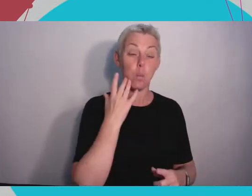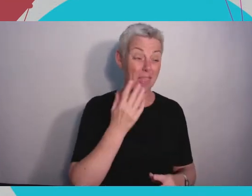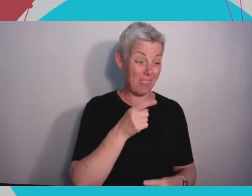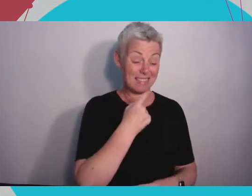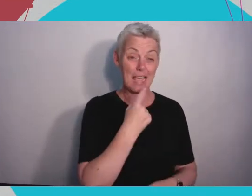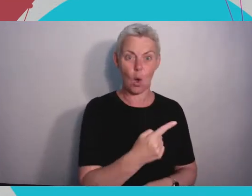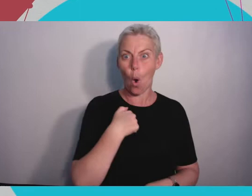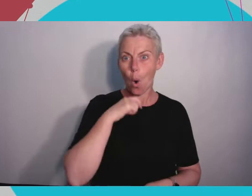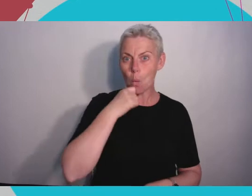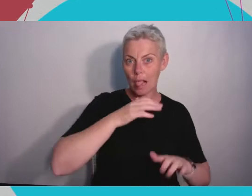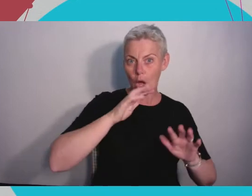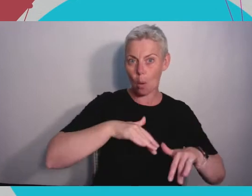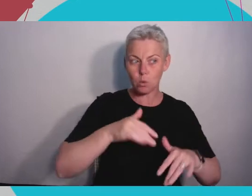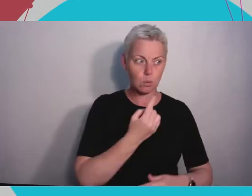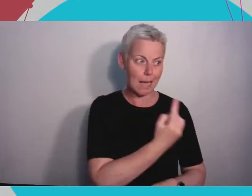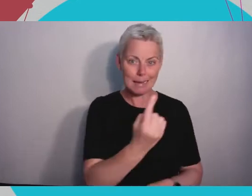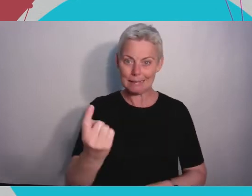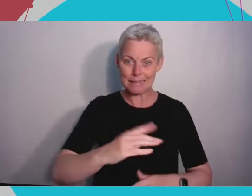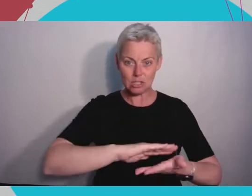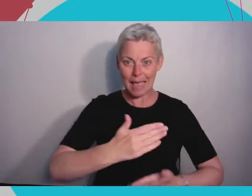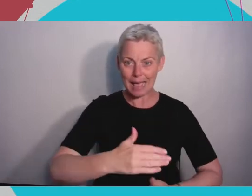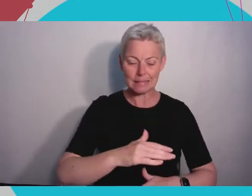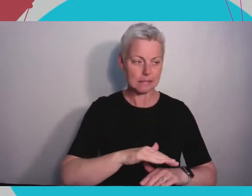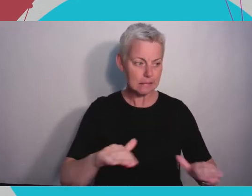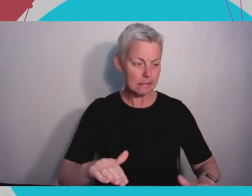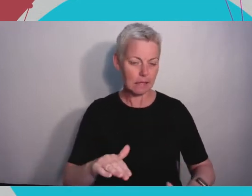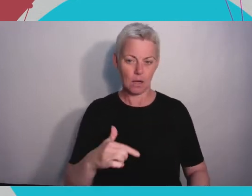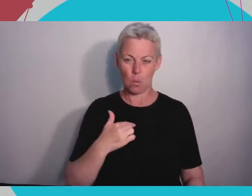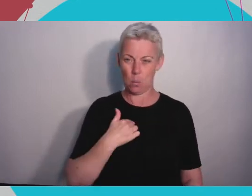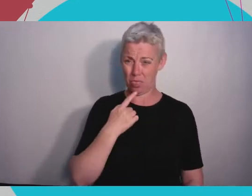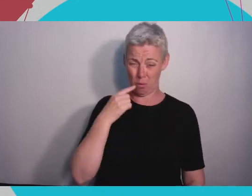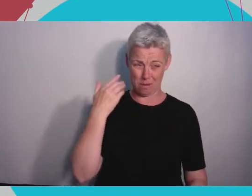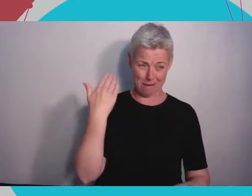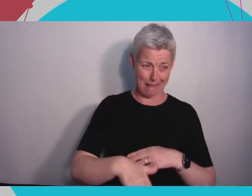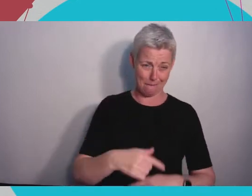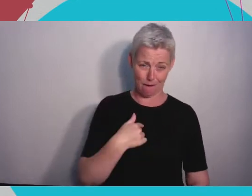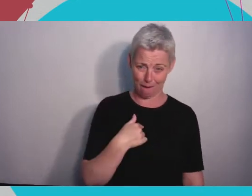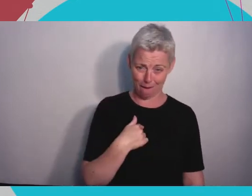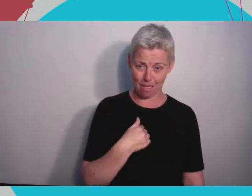when he said it, through to the shift to smartphones. We believe the next shift is to augmented